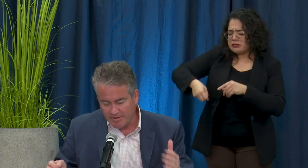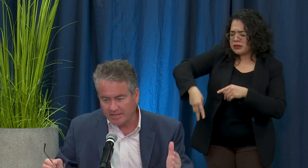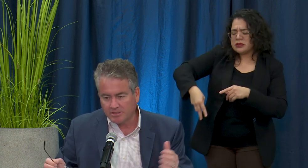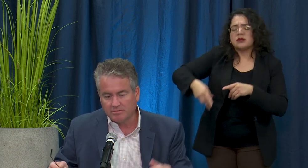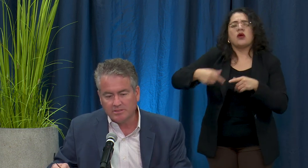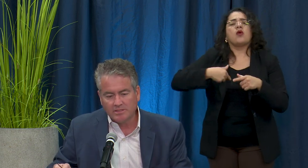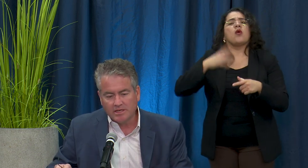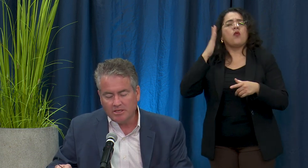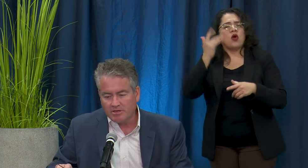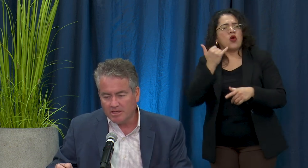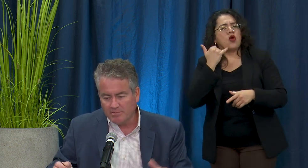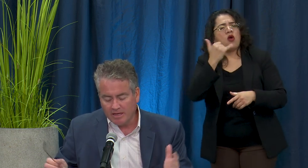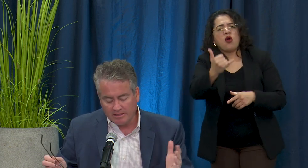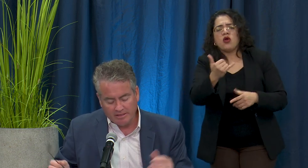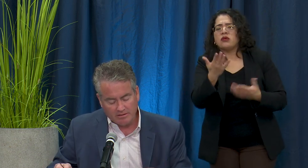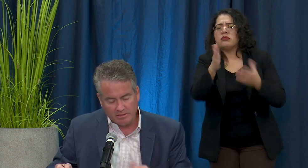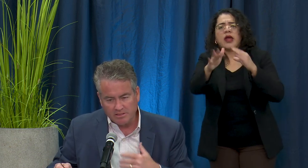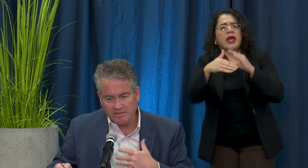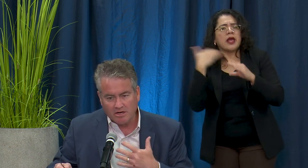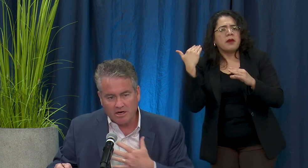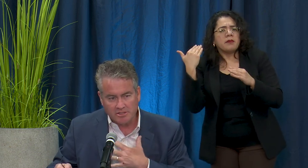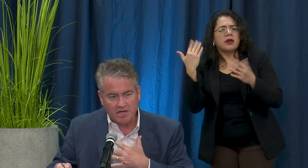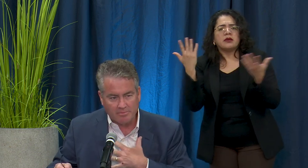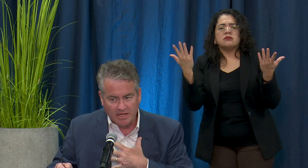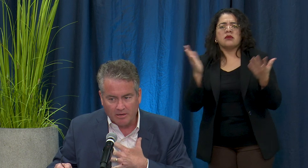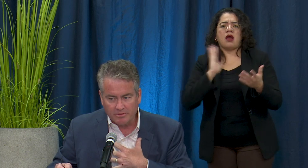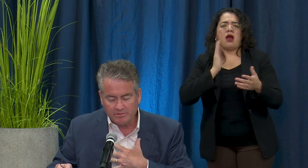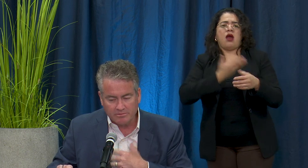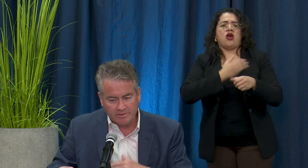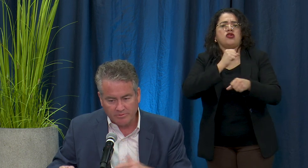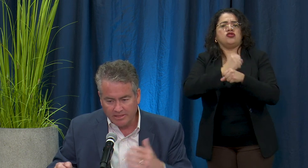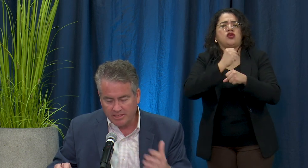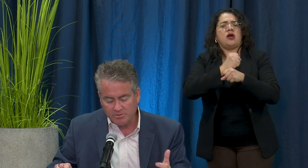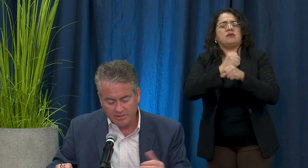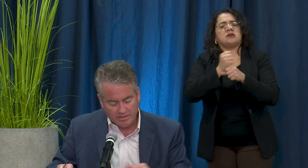back to you. You can email in. Listen it's our job to help you, we realize we are in